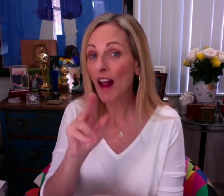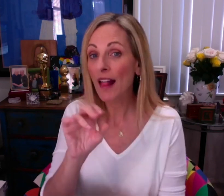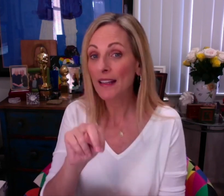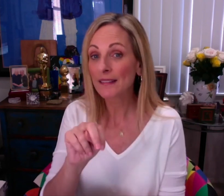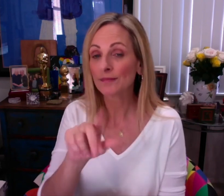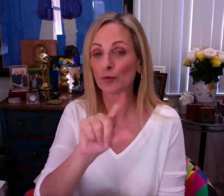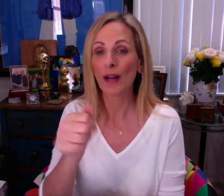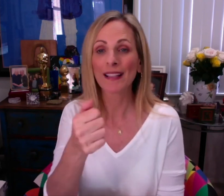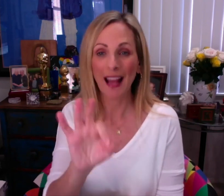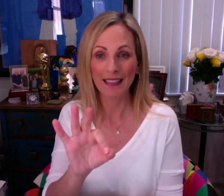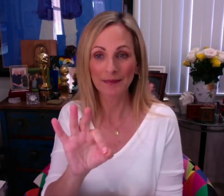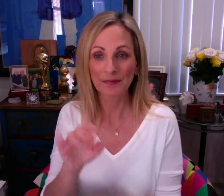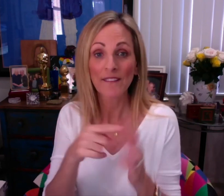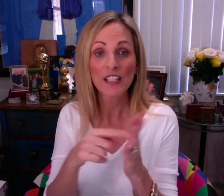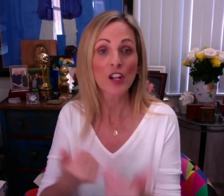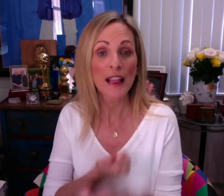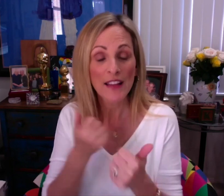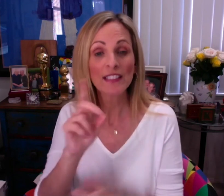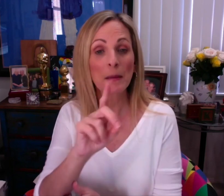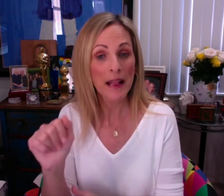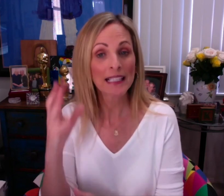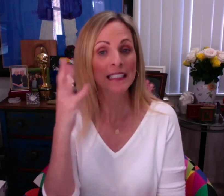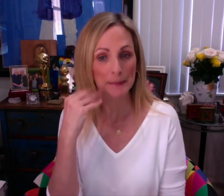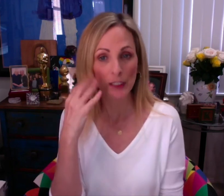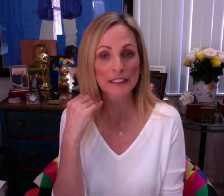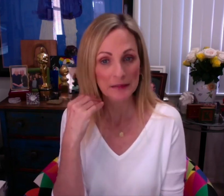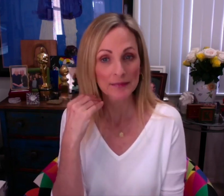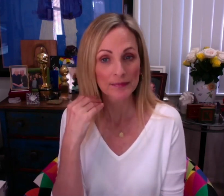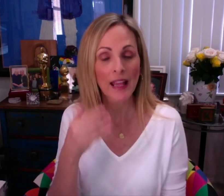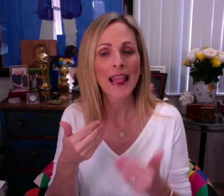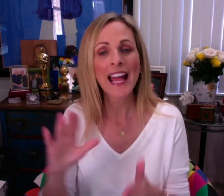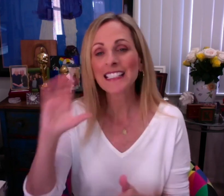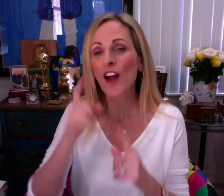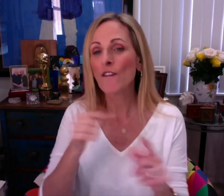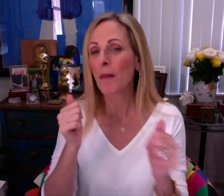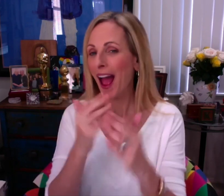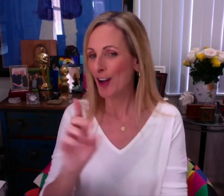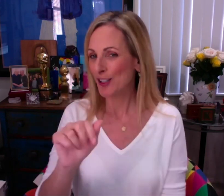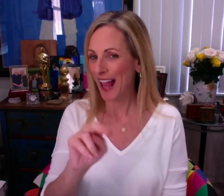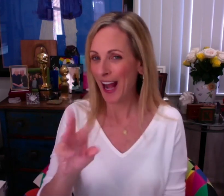Falcon in 2019, featured lived disability experiences.